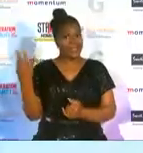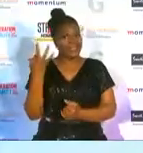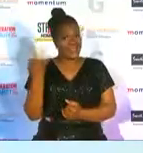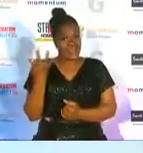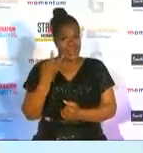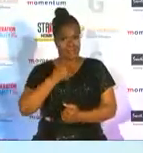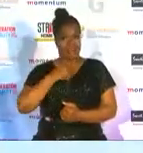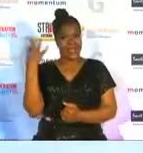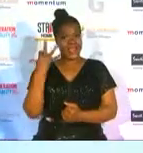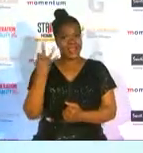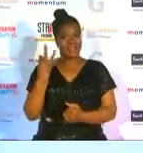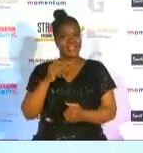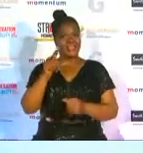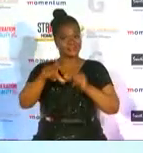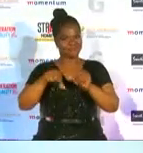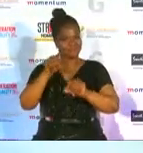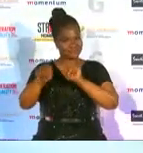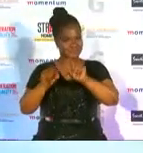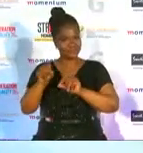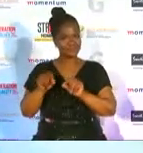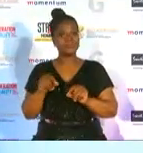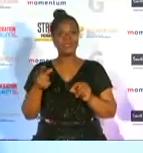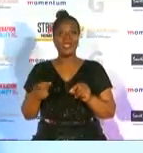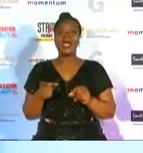and you know that the category is actually three years old as well